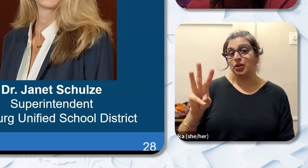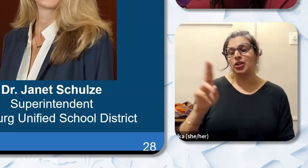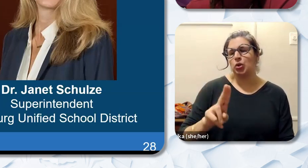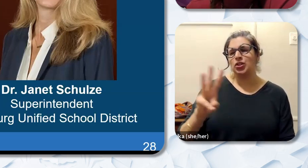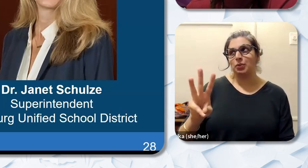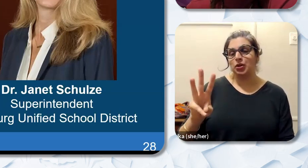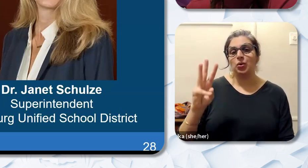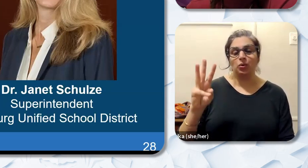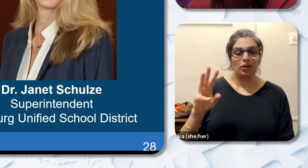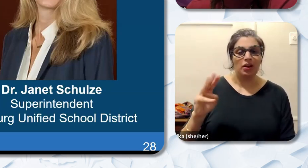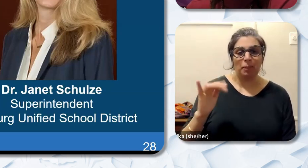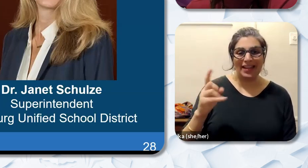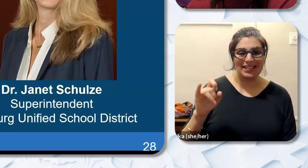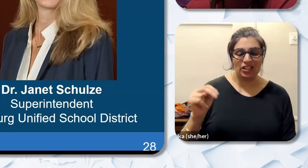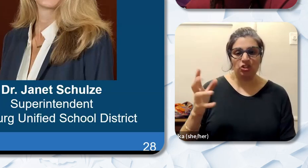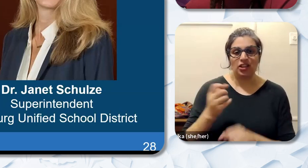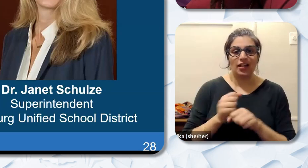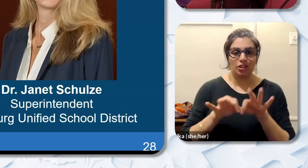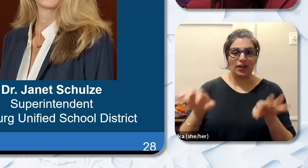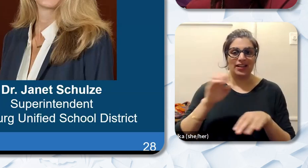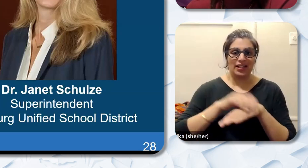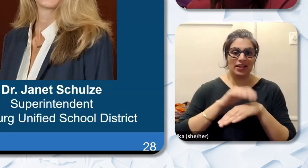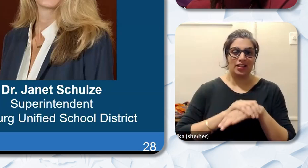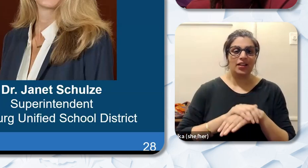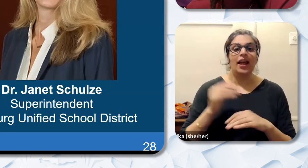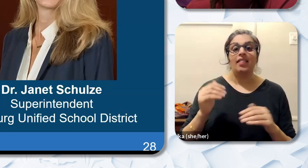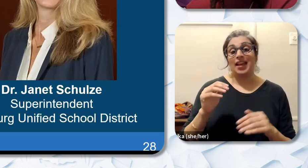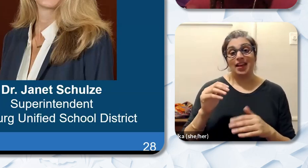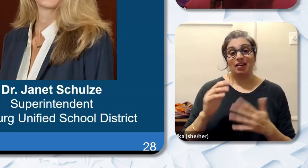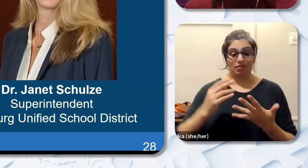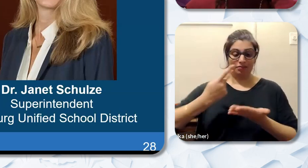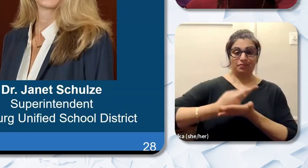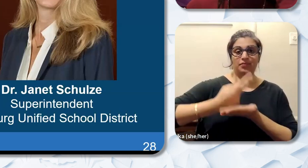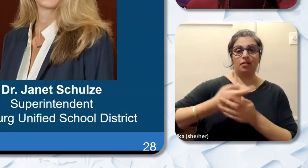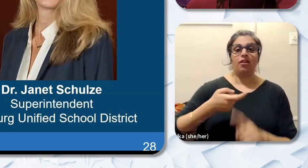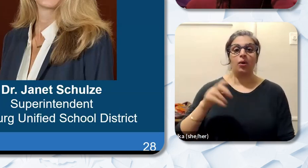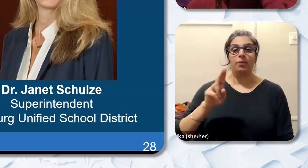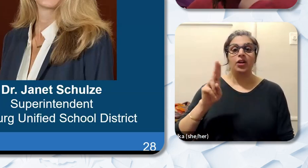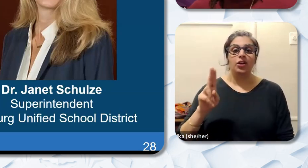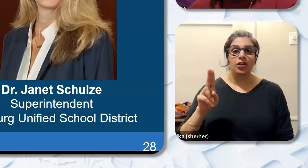Leadership from the University of Texas El Paso. She earned a master's degree of education and her